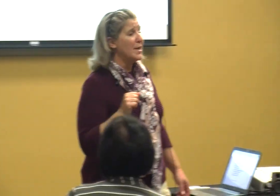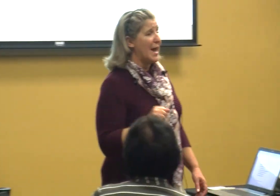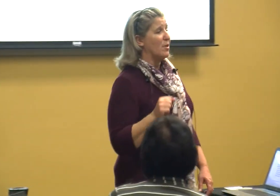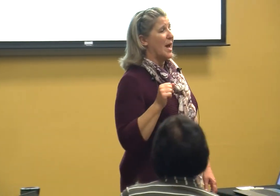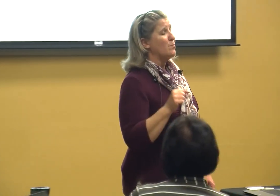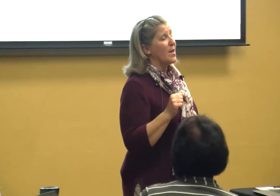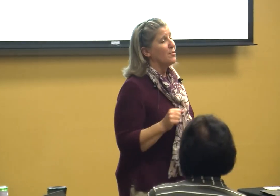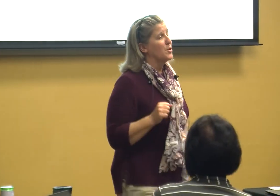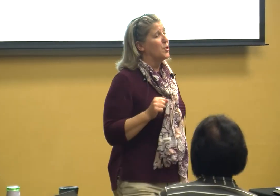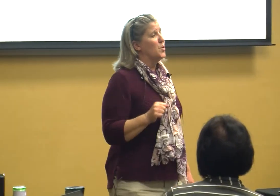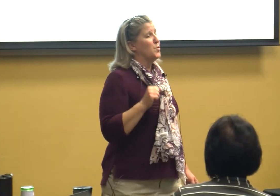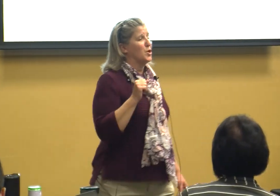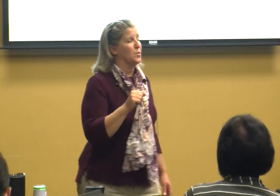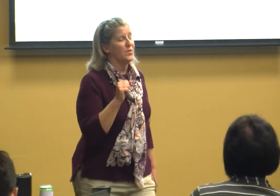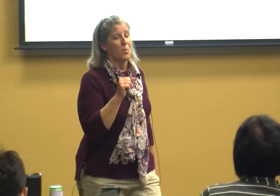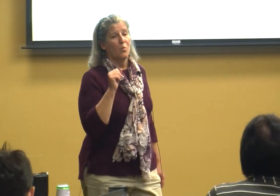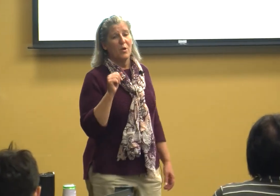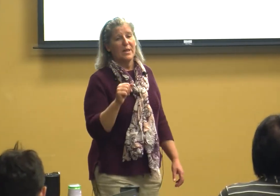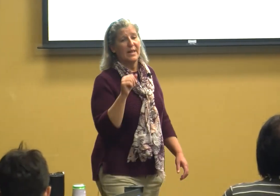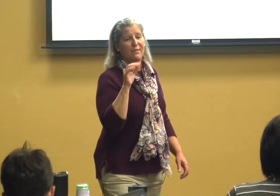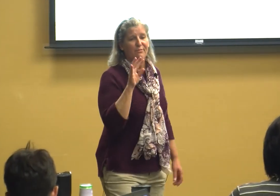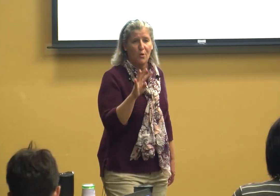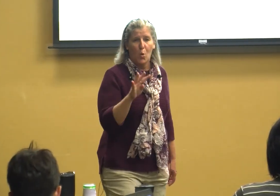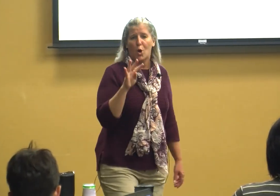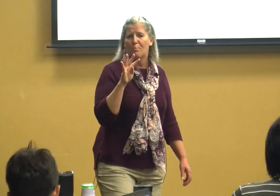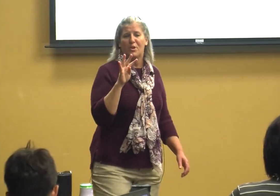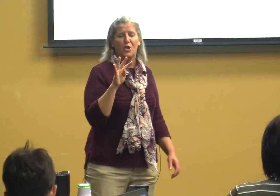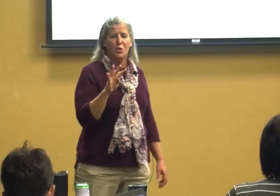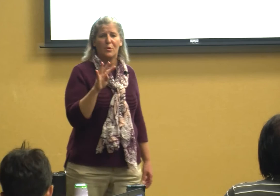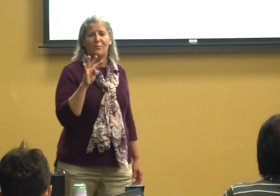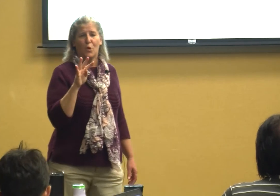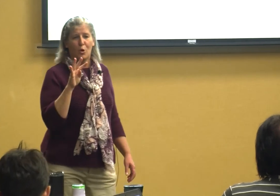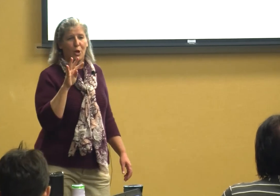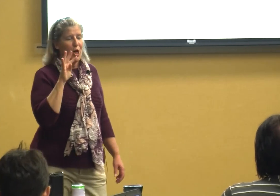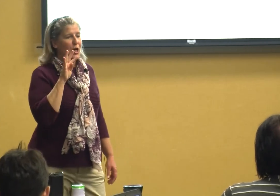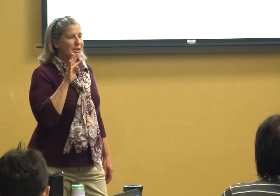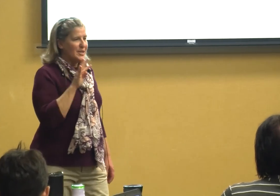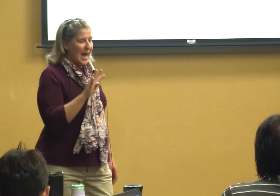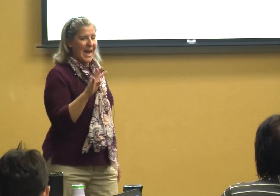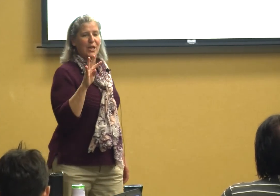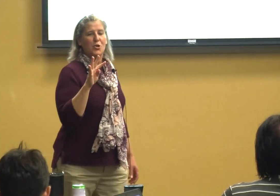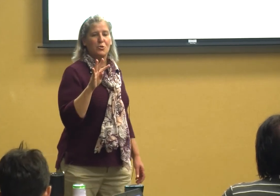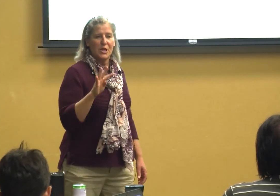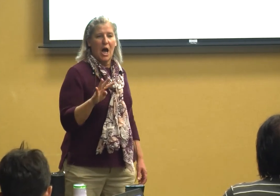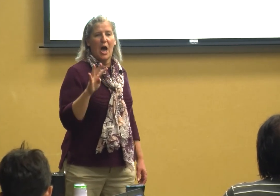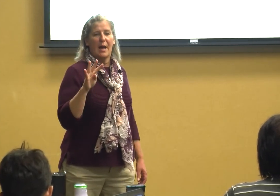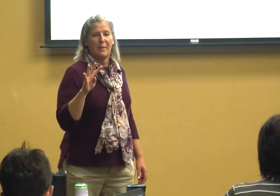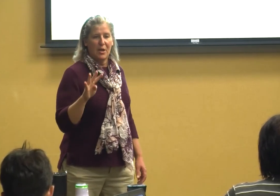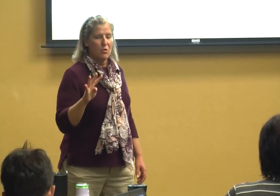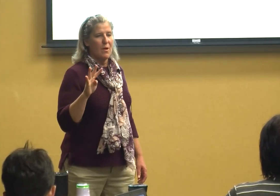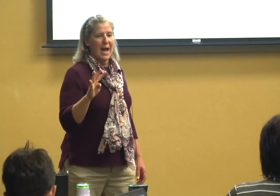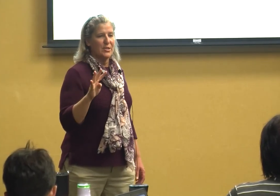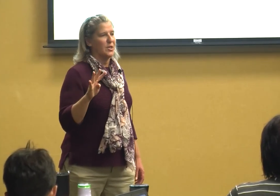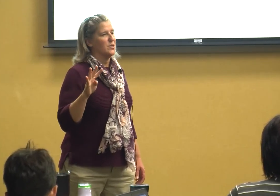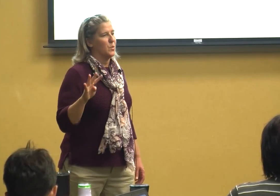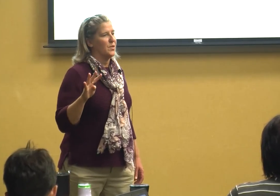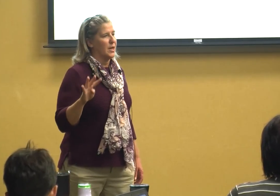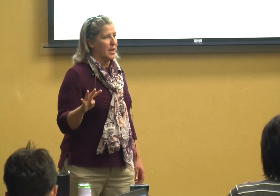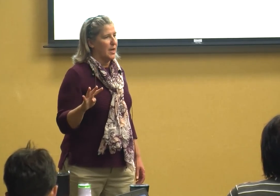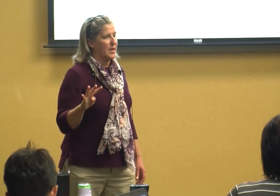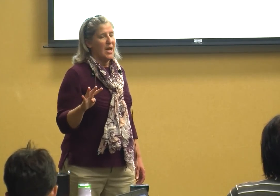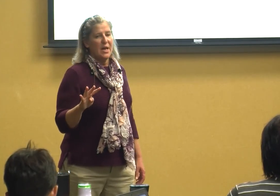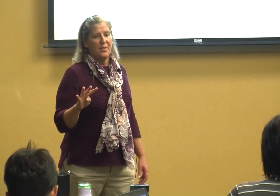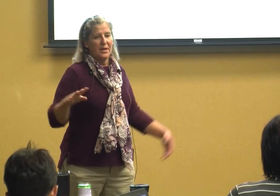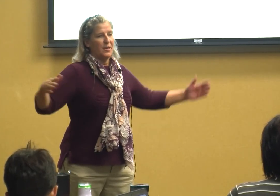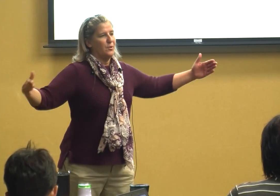down I'd rather you do some really four beautiful take your time interactions with a kid than to do